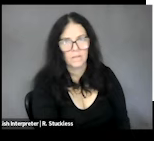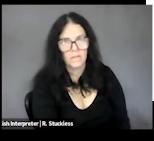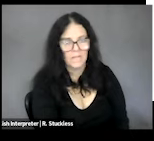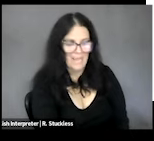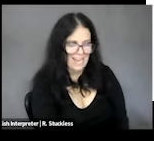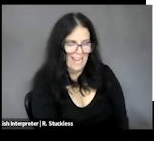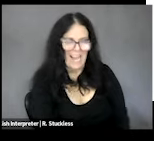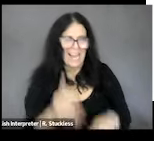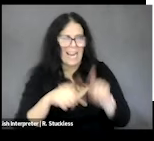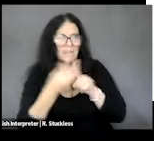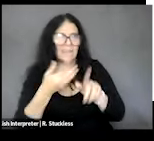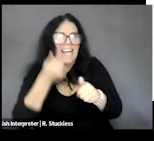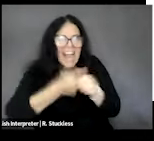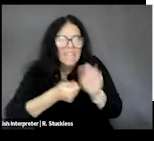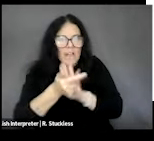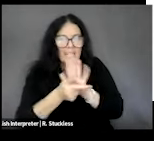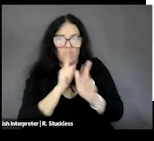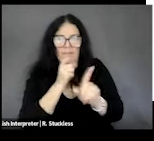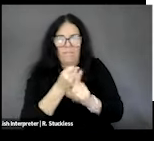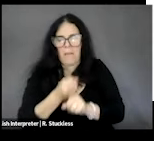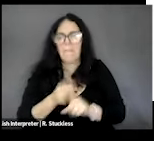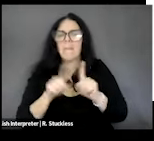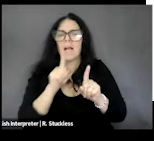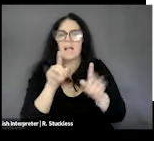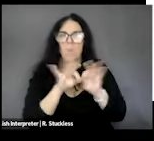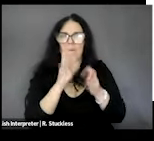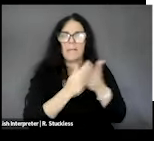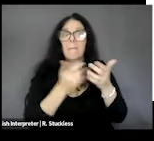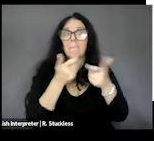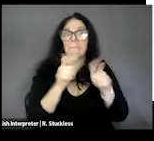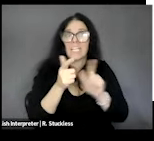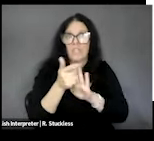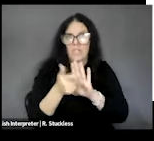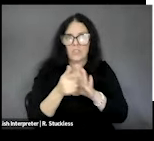but I think it's important to talk about some of the major ones, like the Farm Bill. The